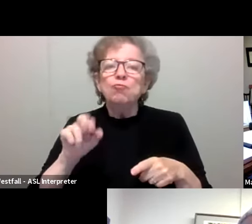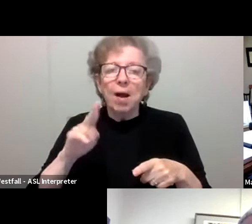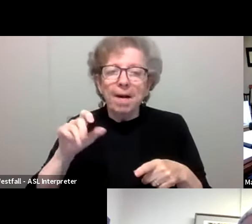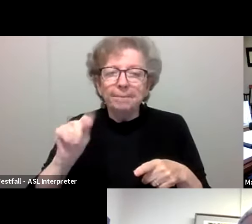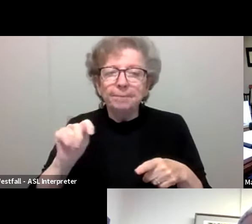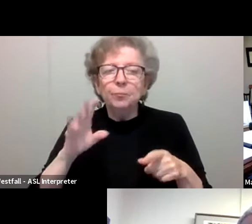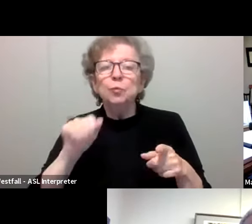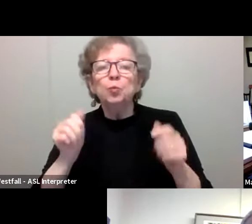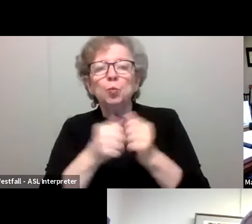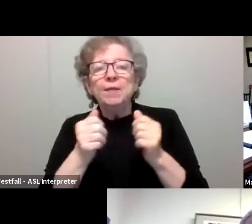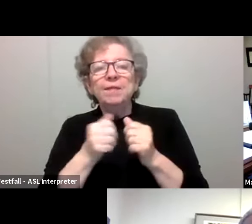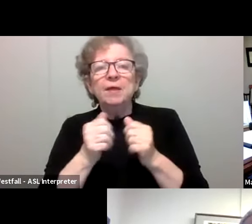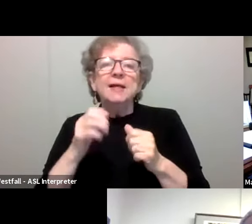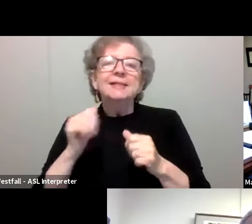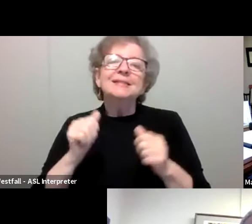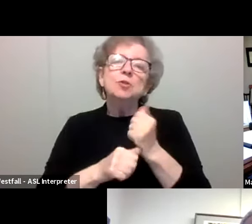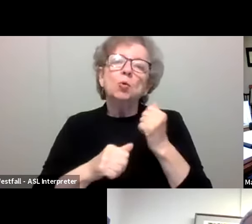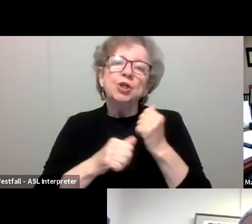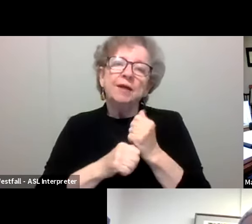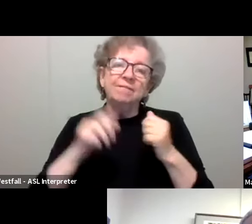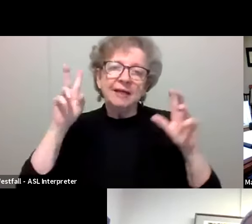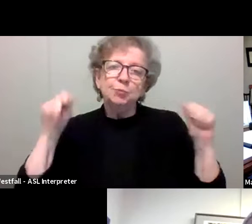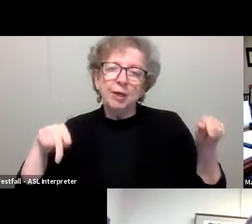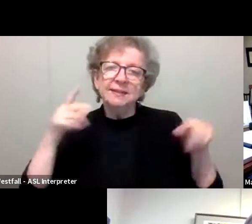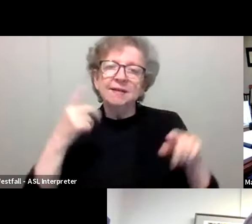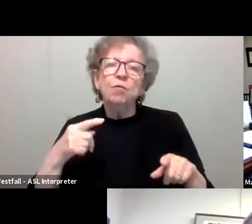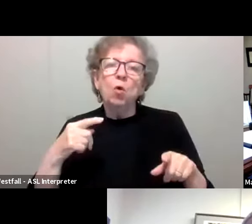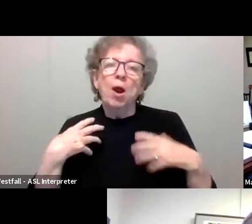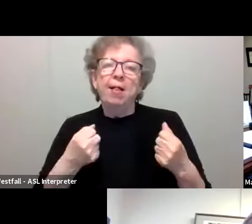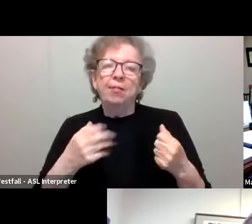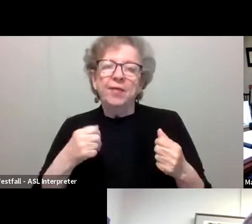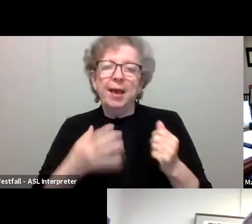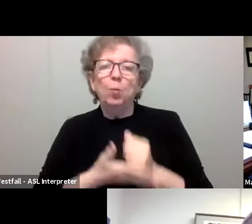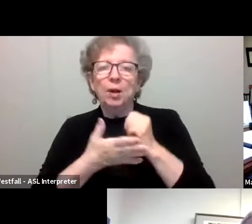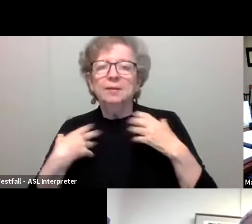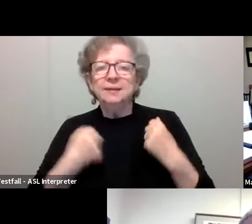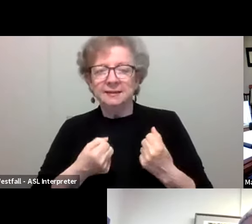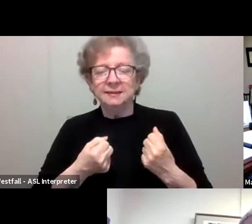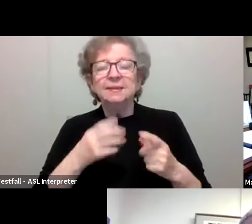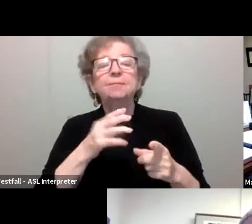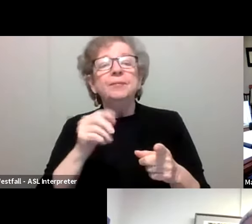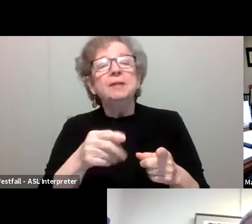and is Associate Vice President of Student Life for Health and Wellness, and Executive Director of the University Health Service,